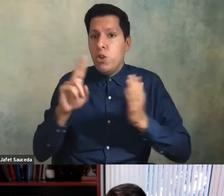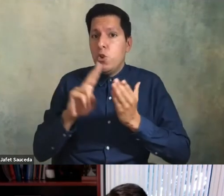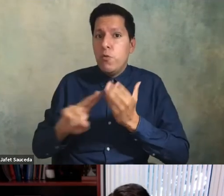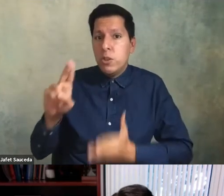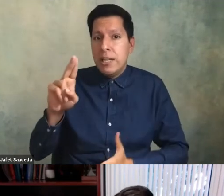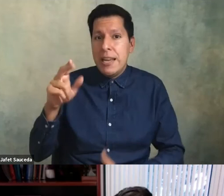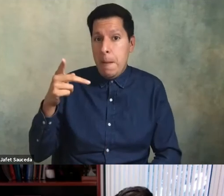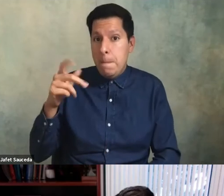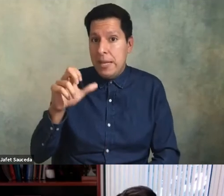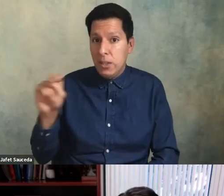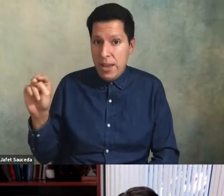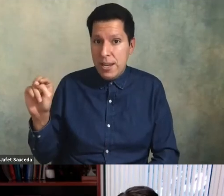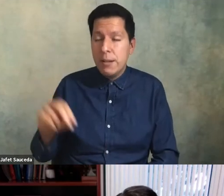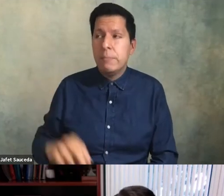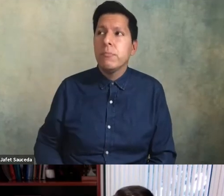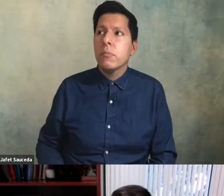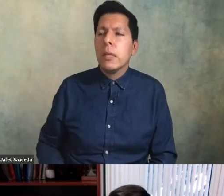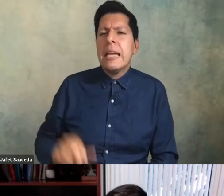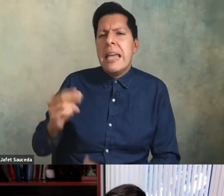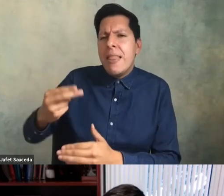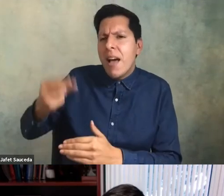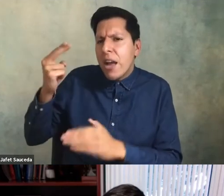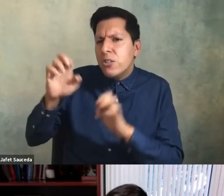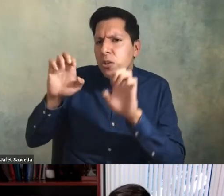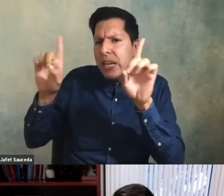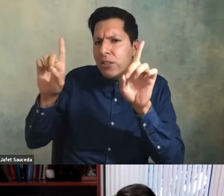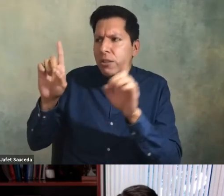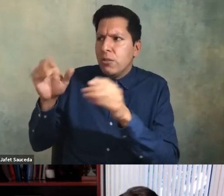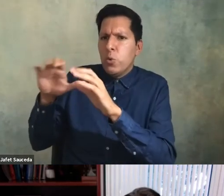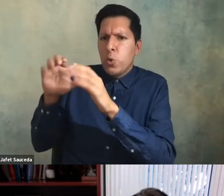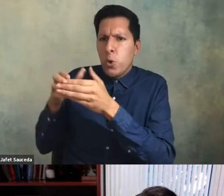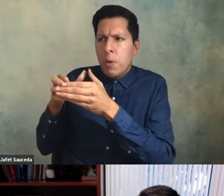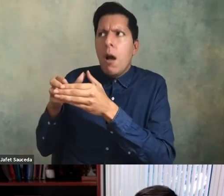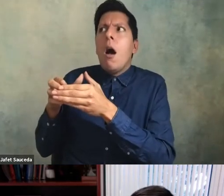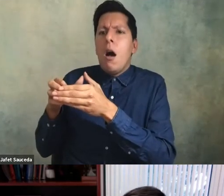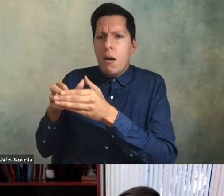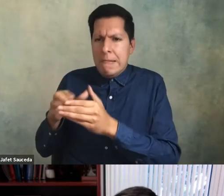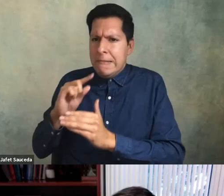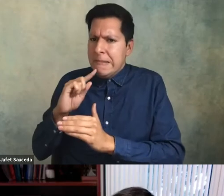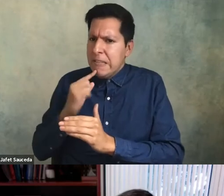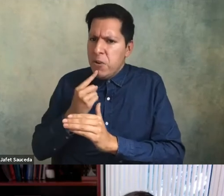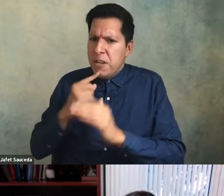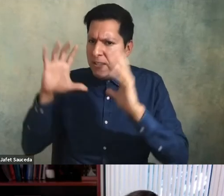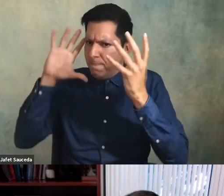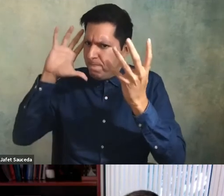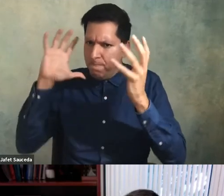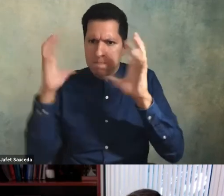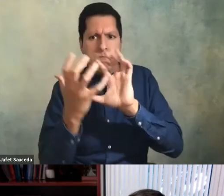in the higher ed division came together with seriousness as a faculty to determine